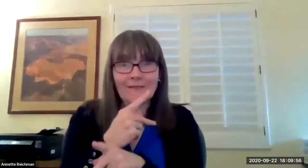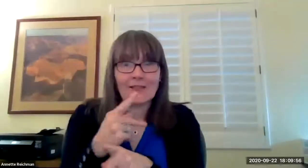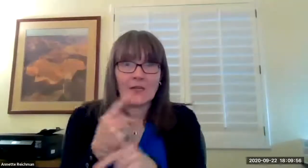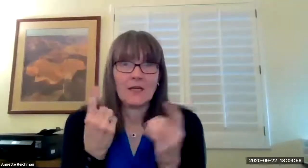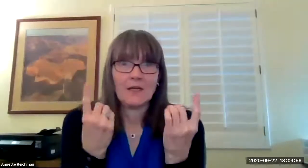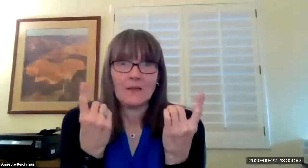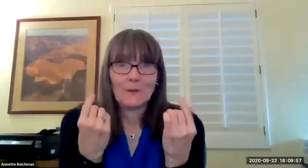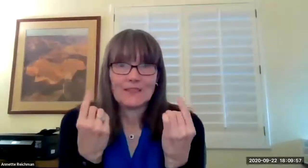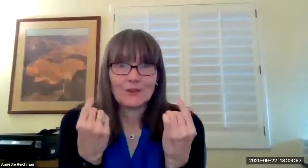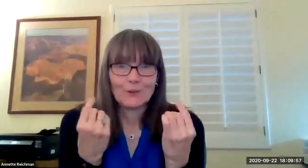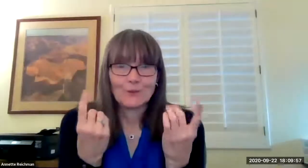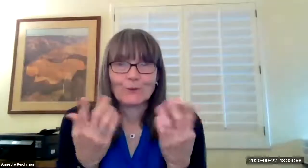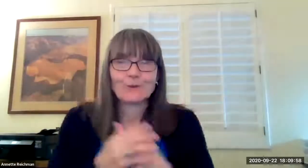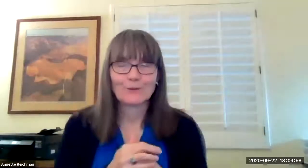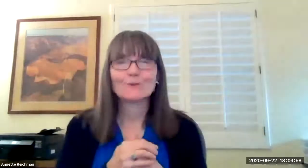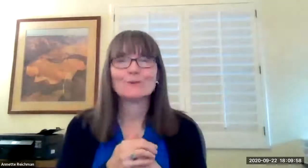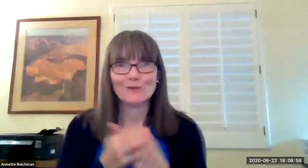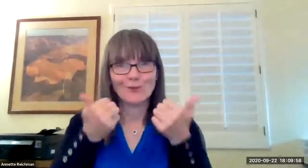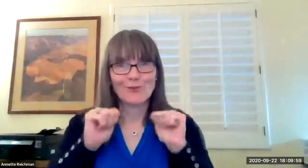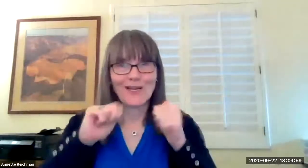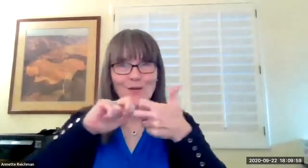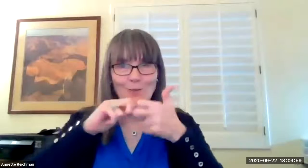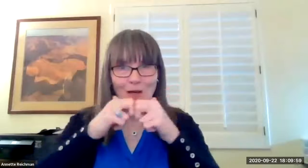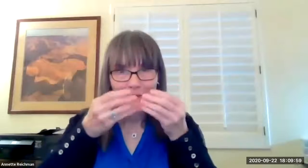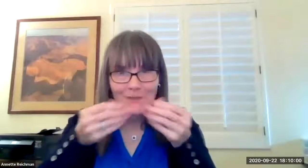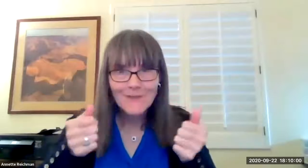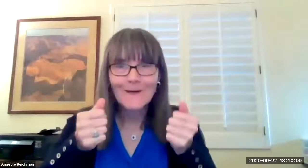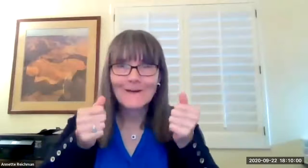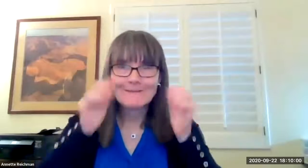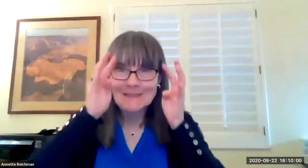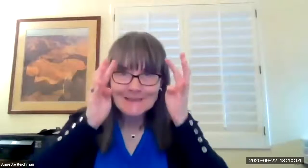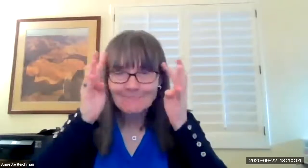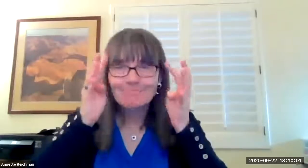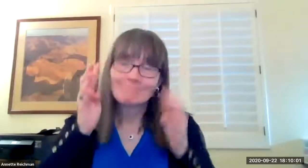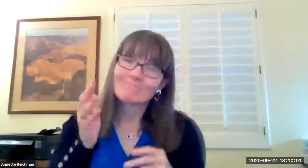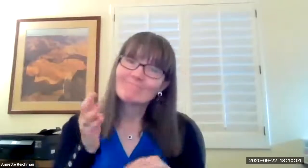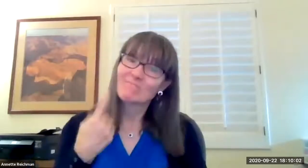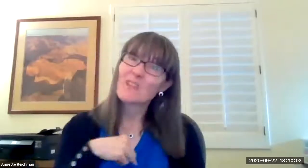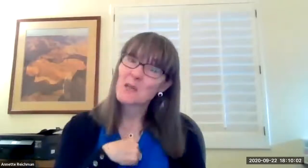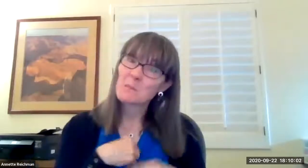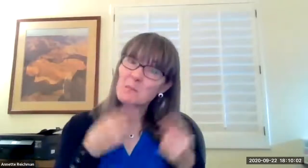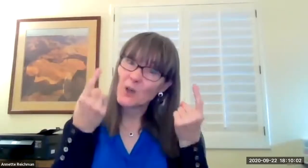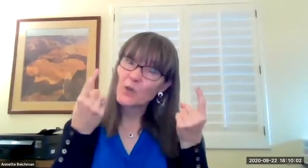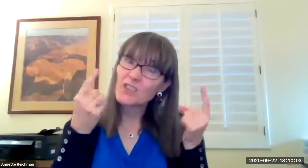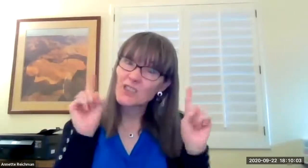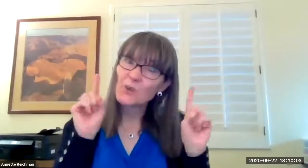difficult discussions to figure out what we were going to do